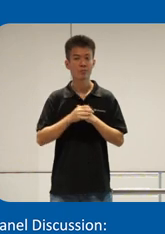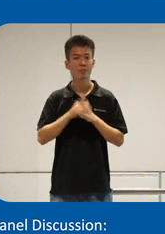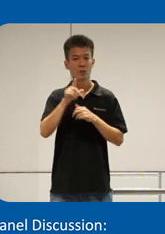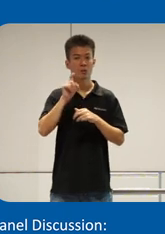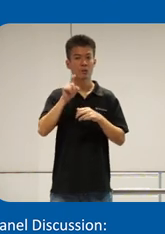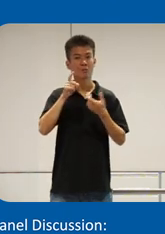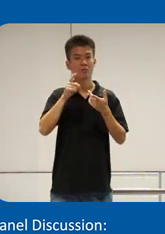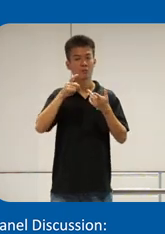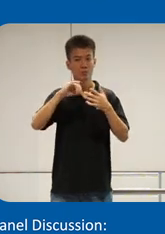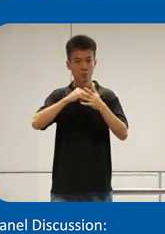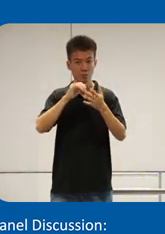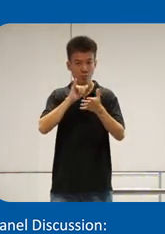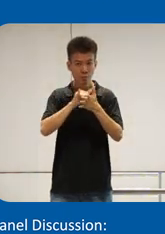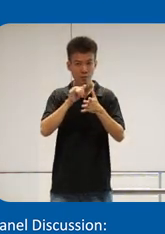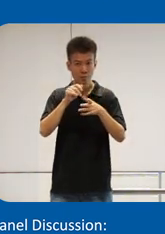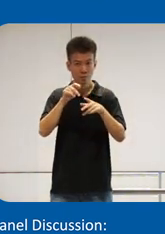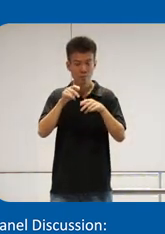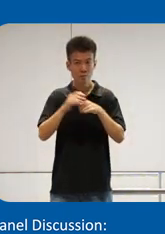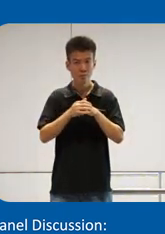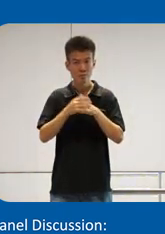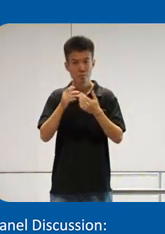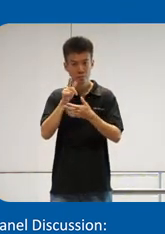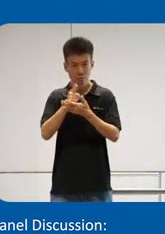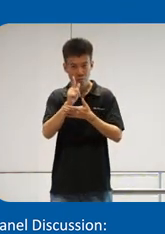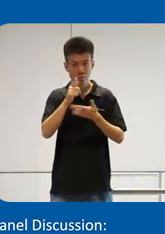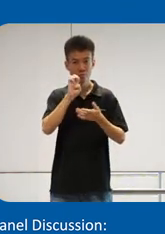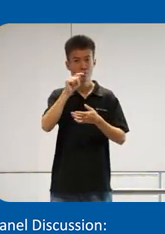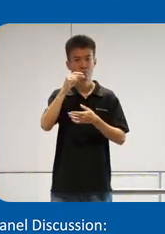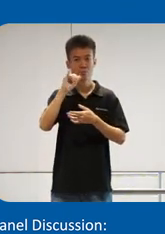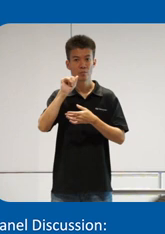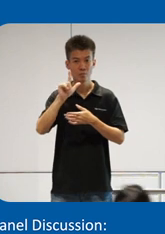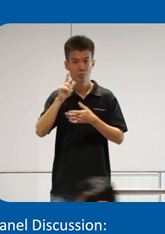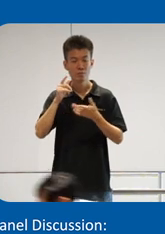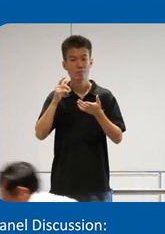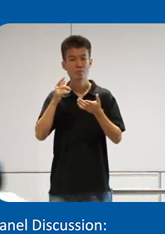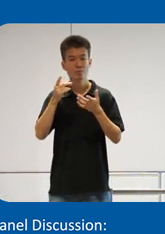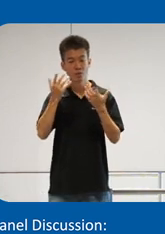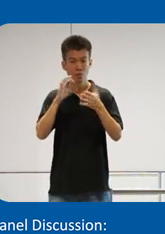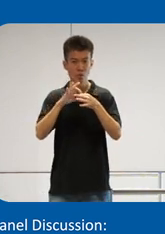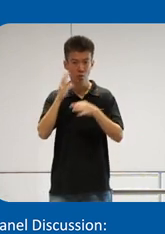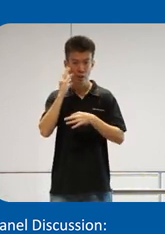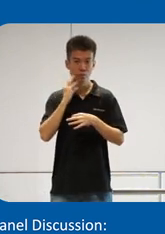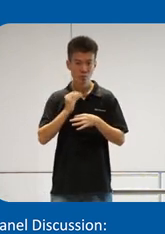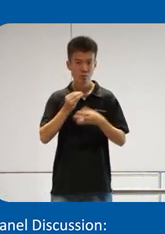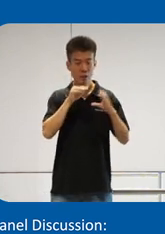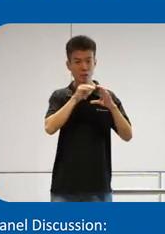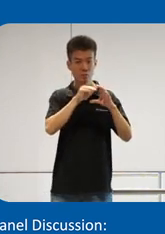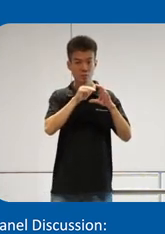implement digital accessibility for legal ethical uh better experience and accessible website often